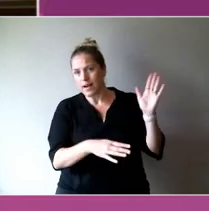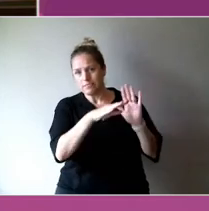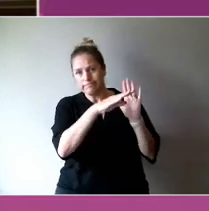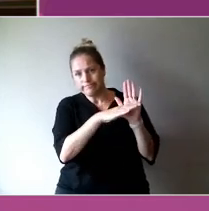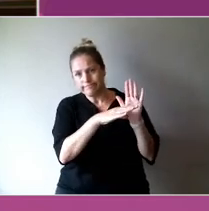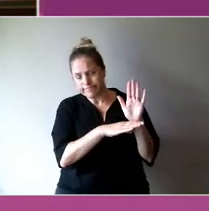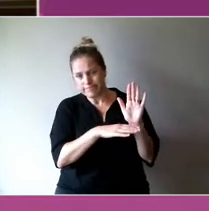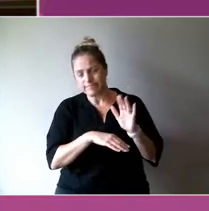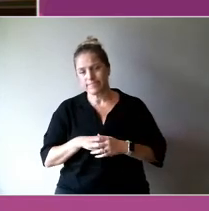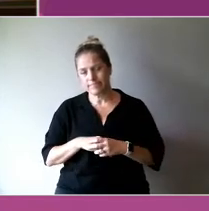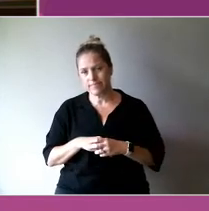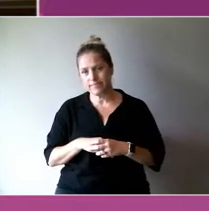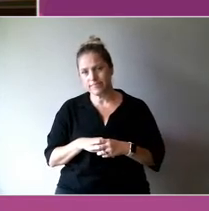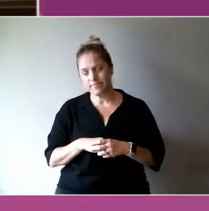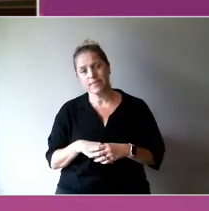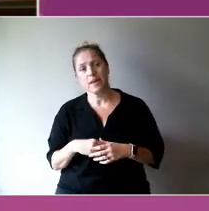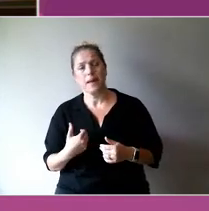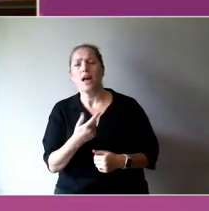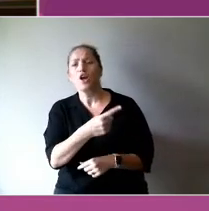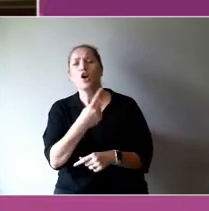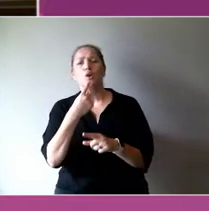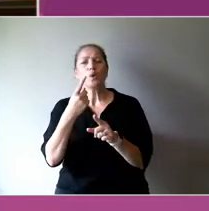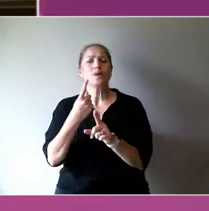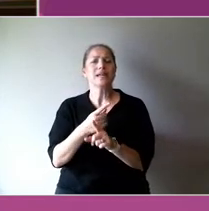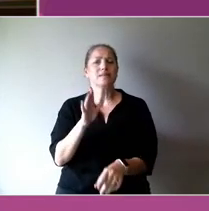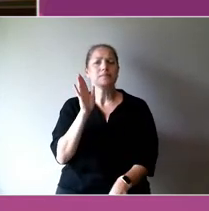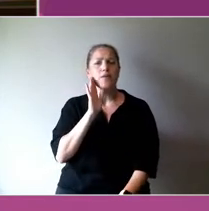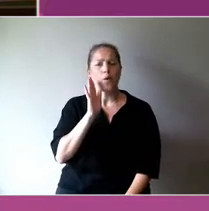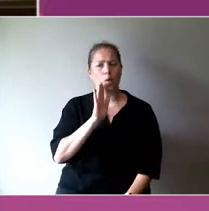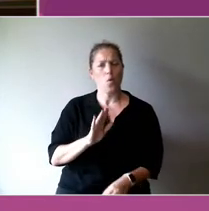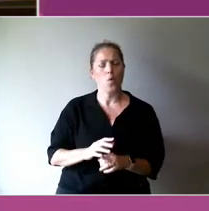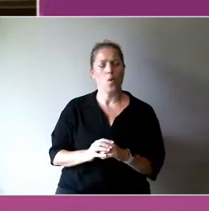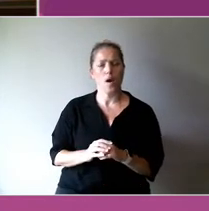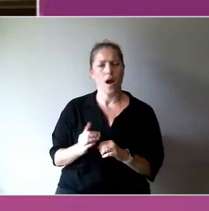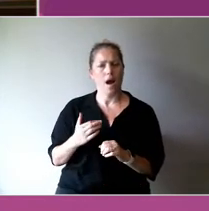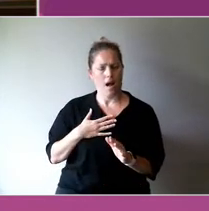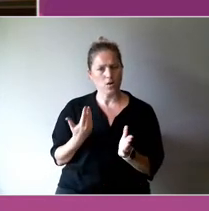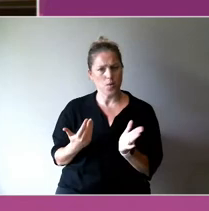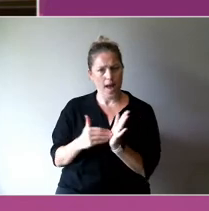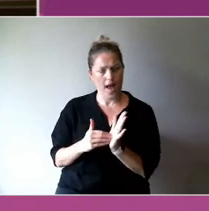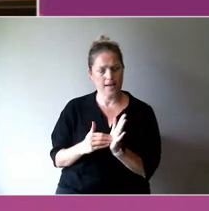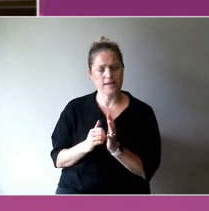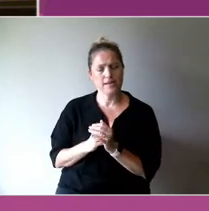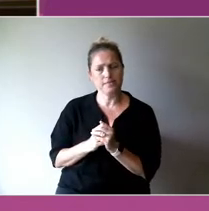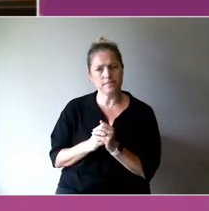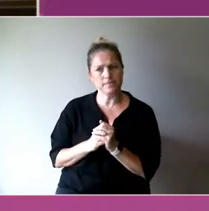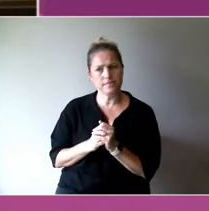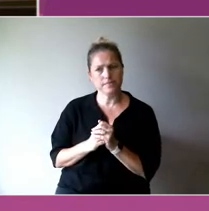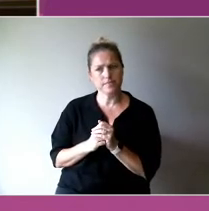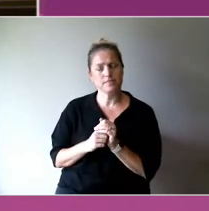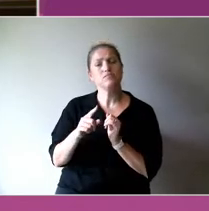Just picking up on the discussion before, the - the structures and the systems that